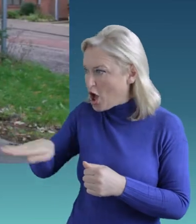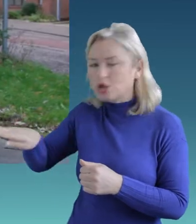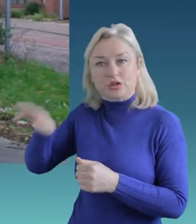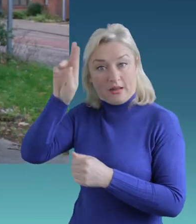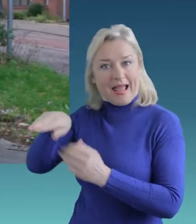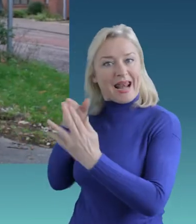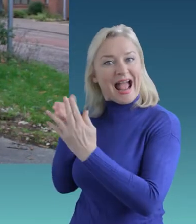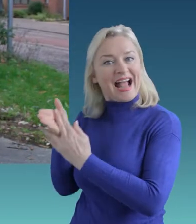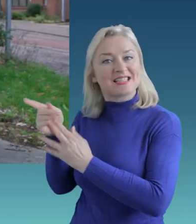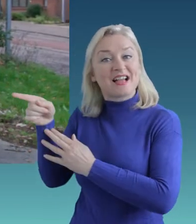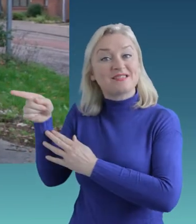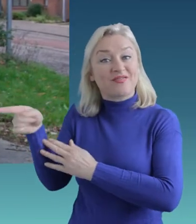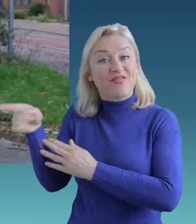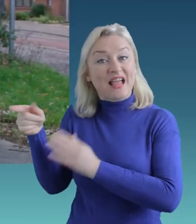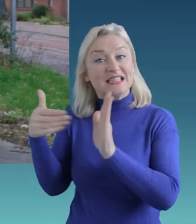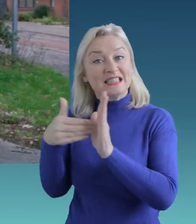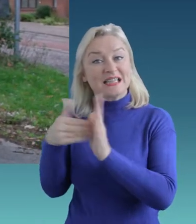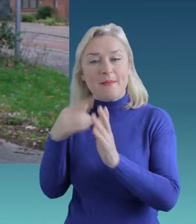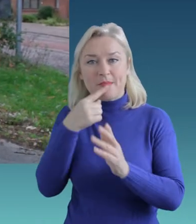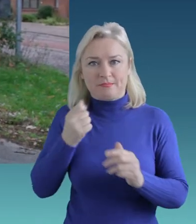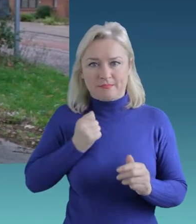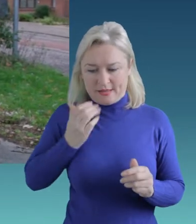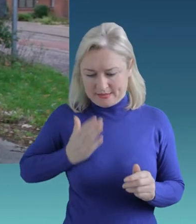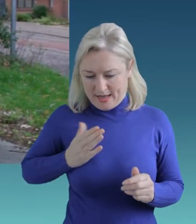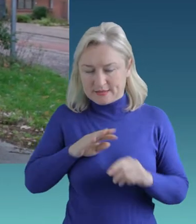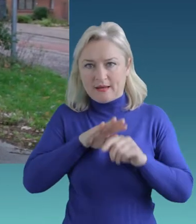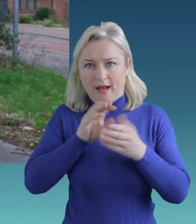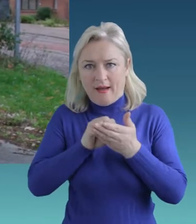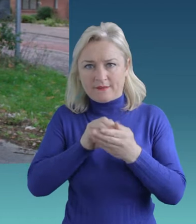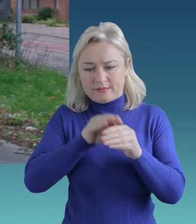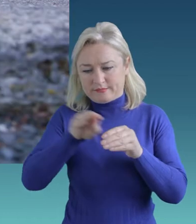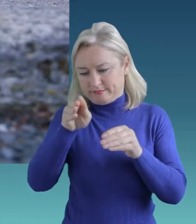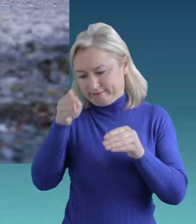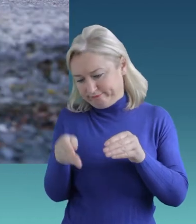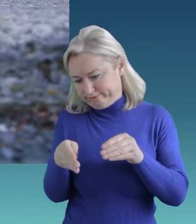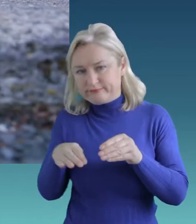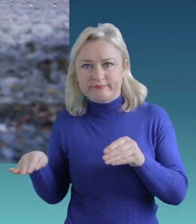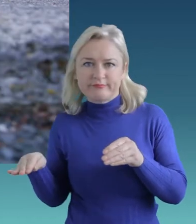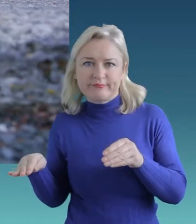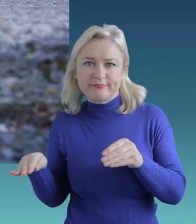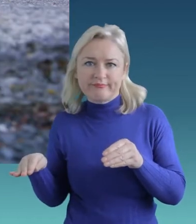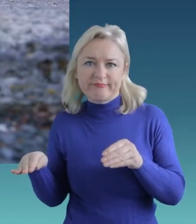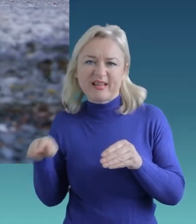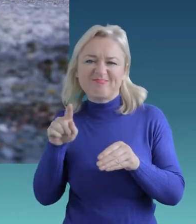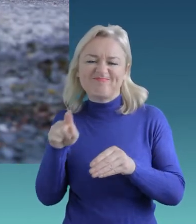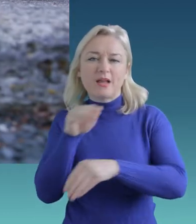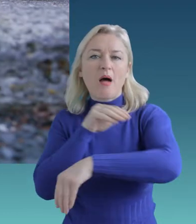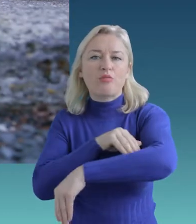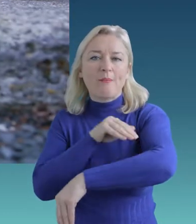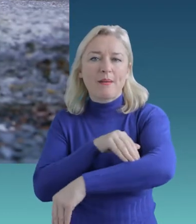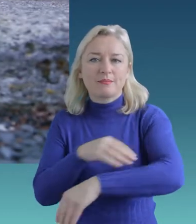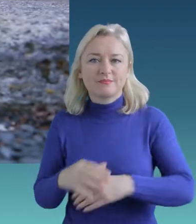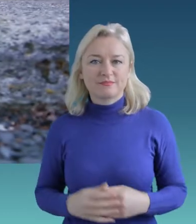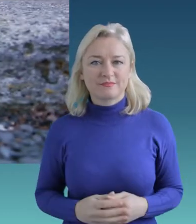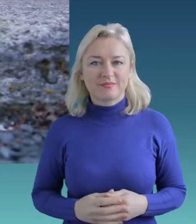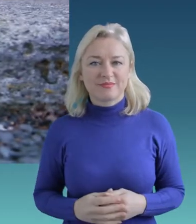I would be able to access that but I can’t get down because of this raised kerb.